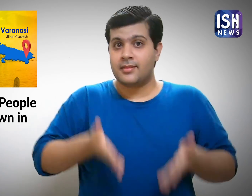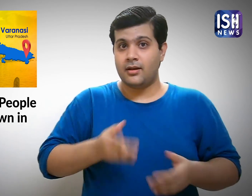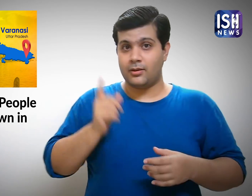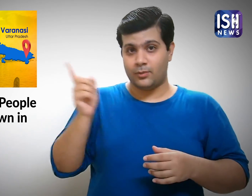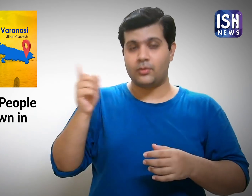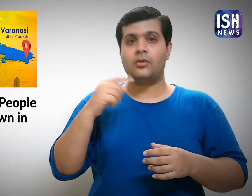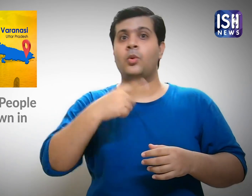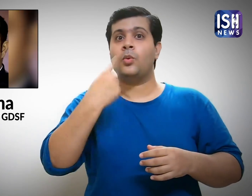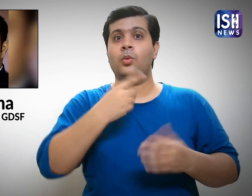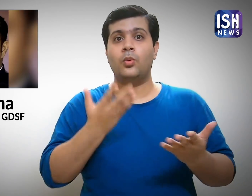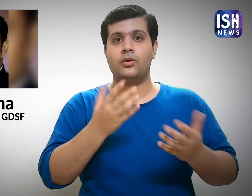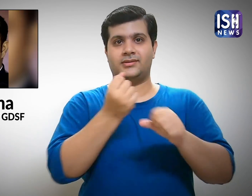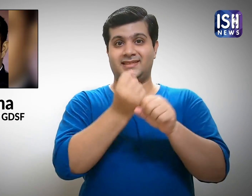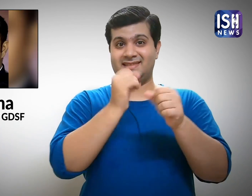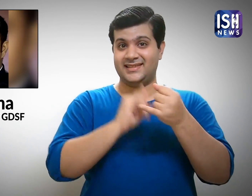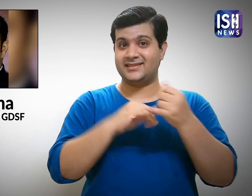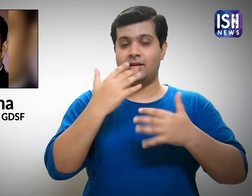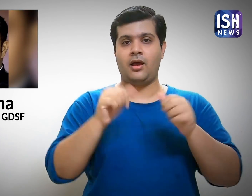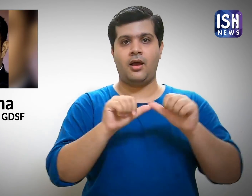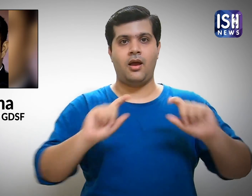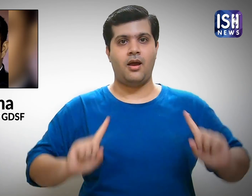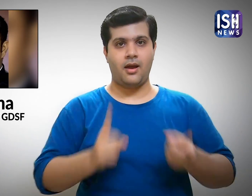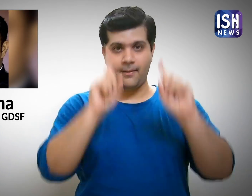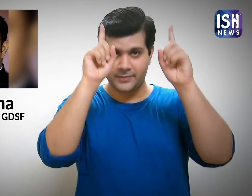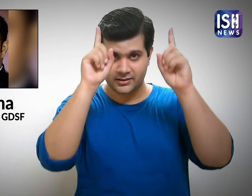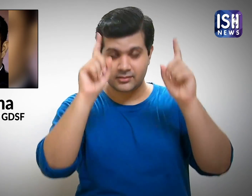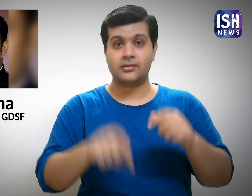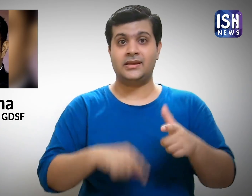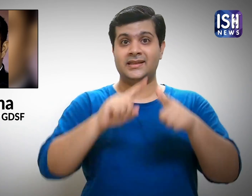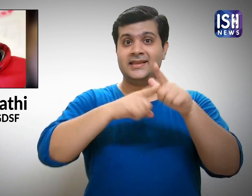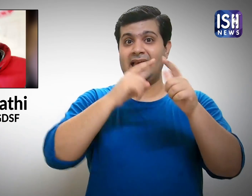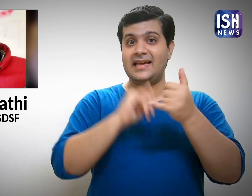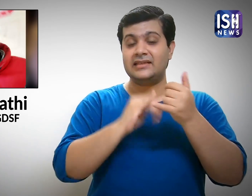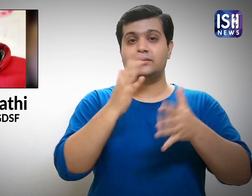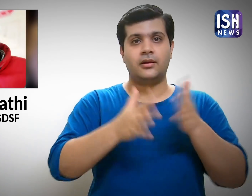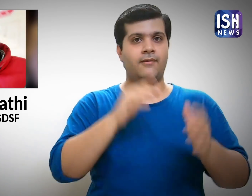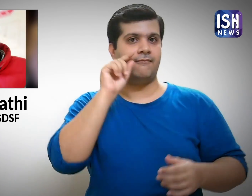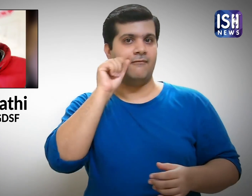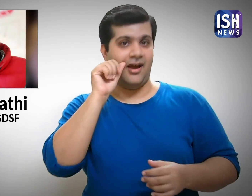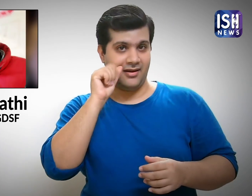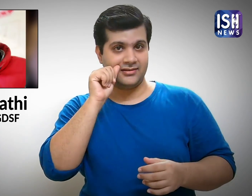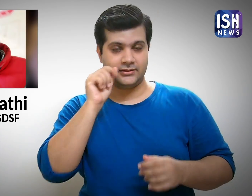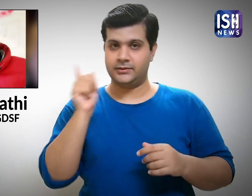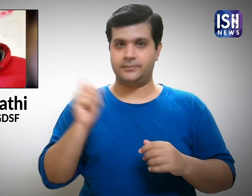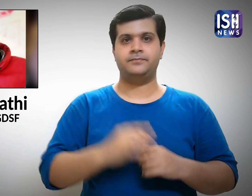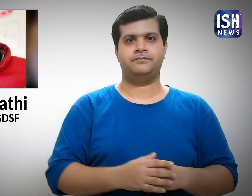GDSF's General Secretary is Amit Sharma - sign name - and their Joint Secretary is Vikash Tripathi - sign name.